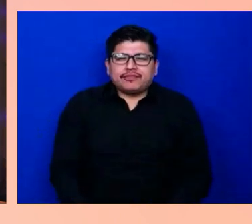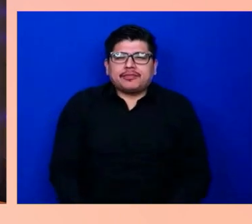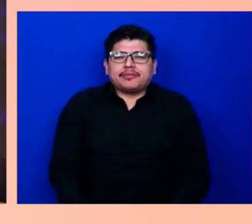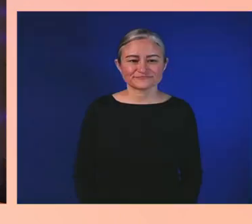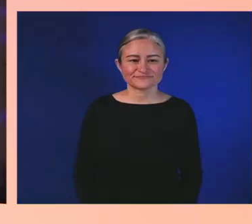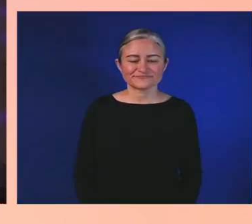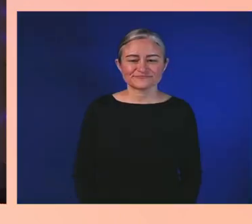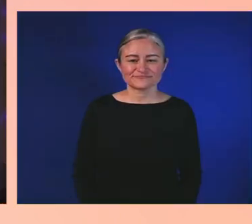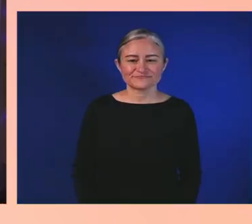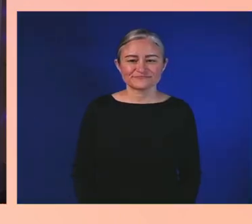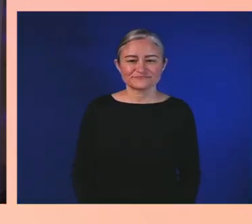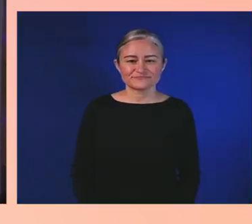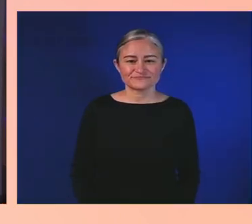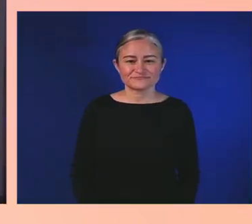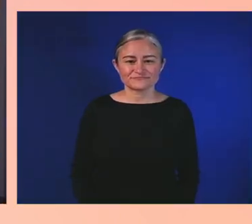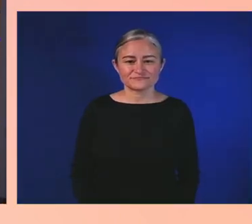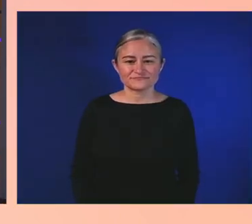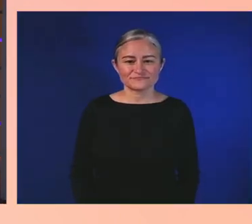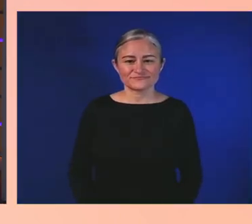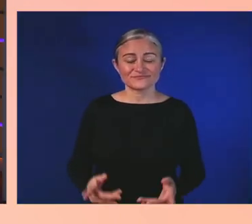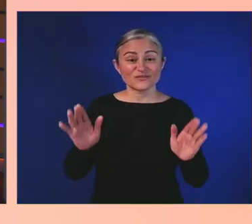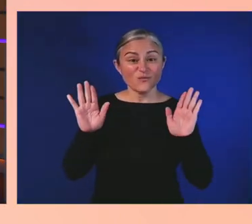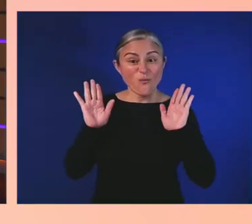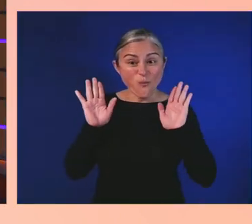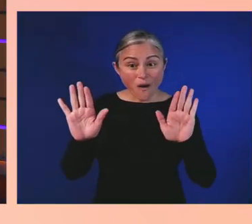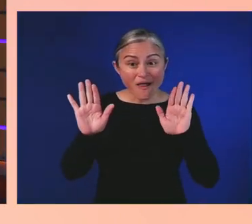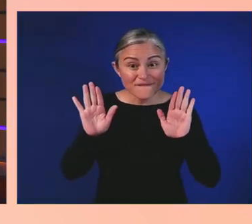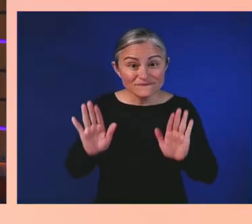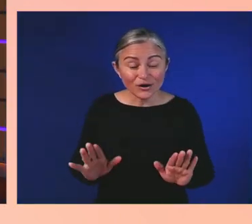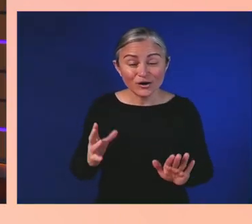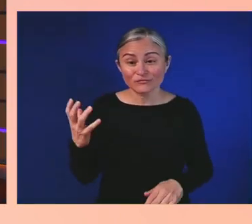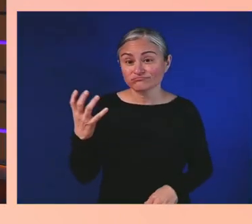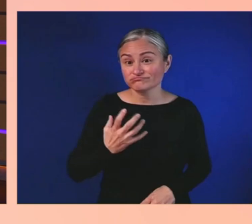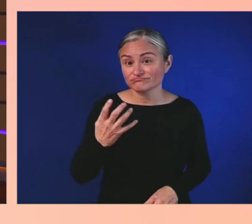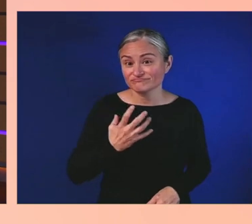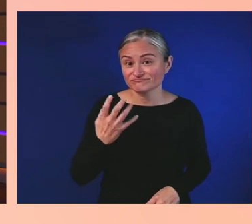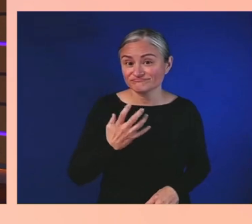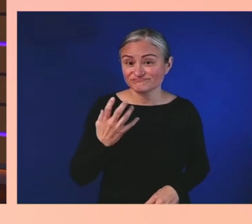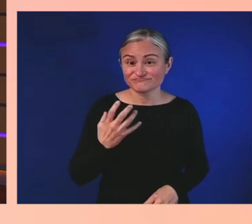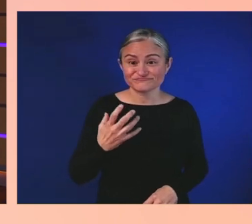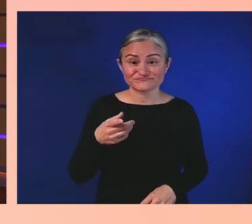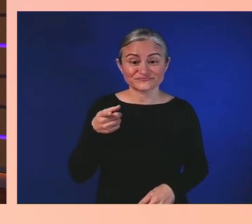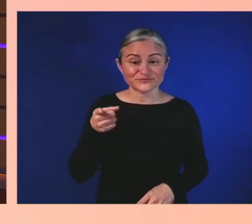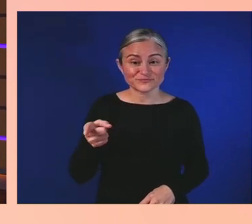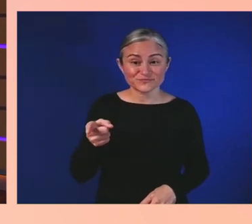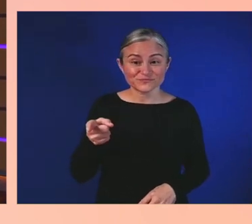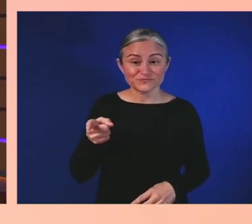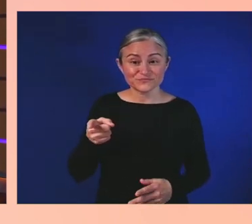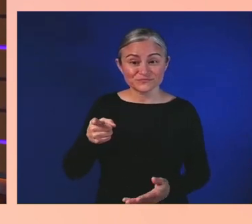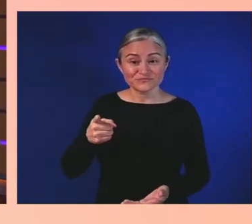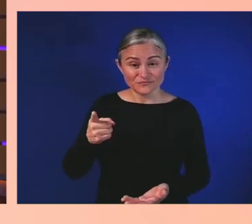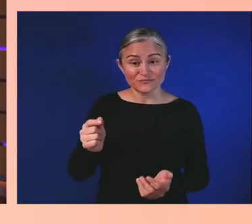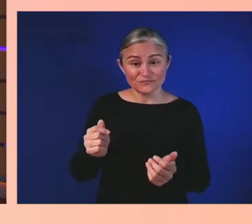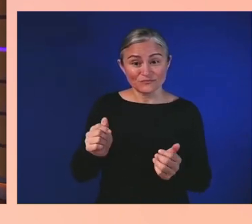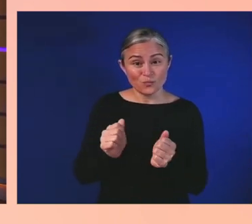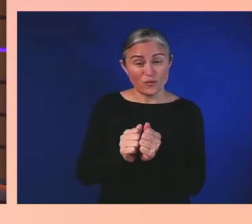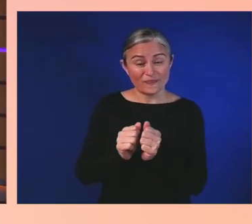But we got to move along. Let's switch to gaming. Through video games, people are able to connect,